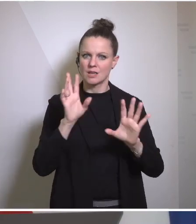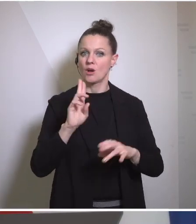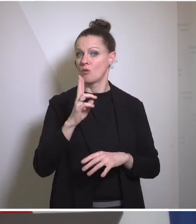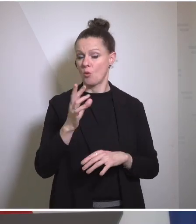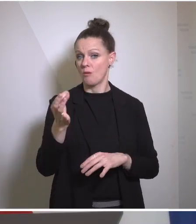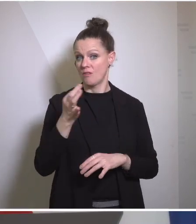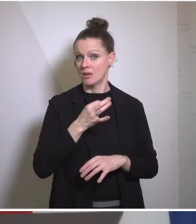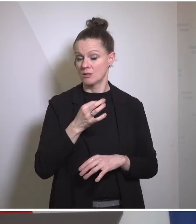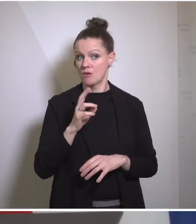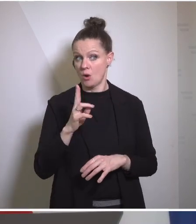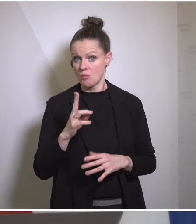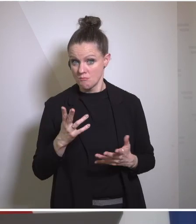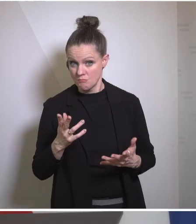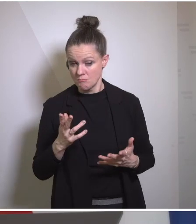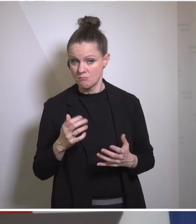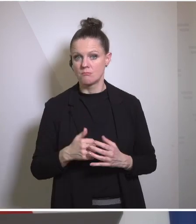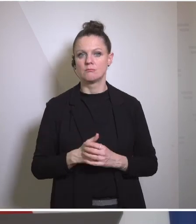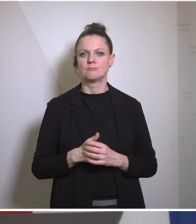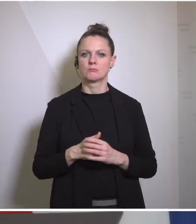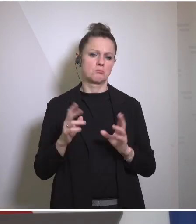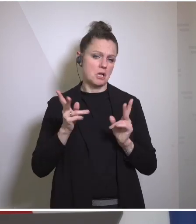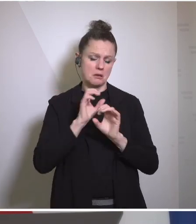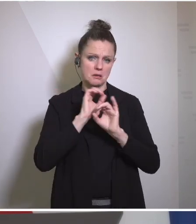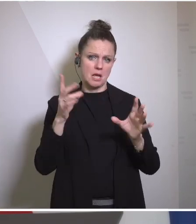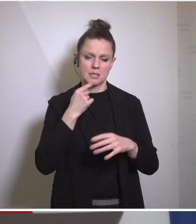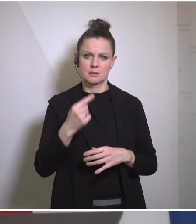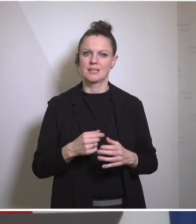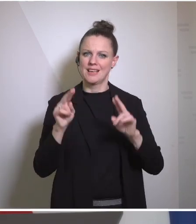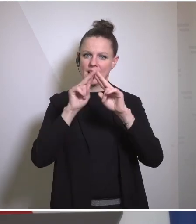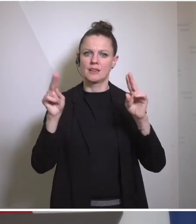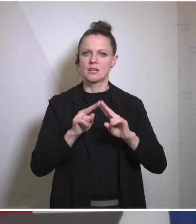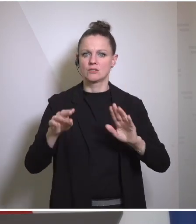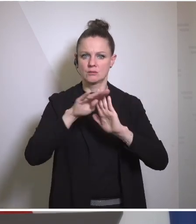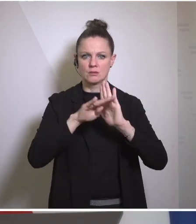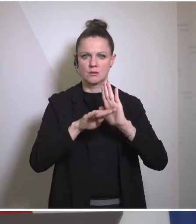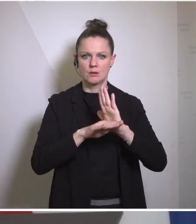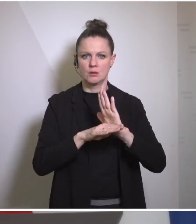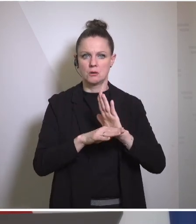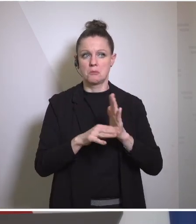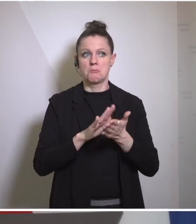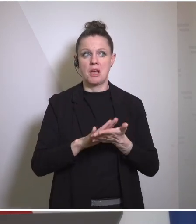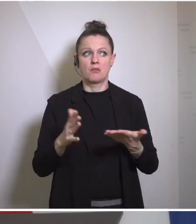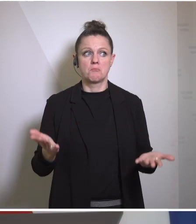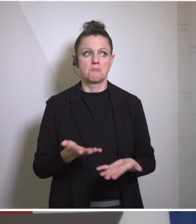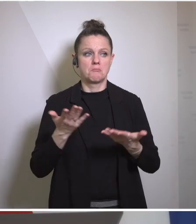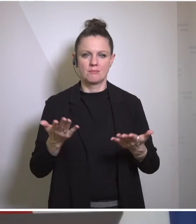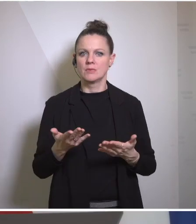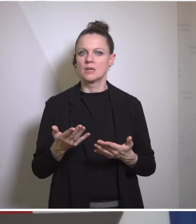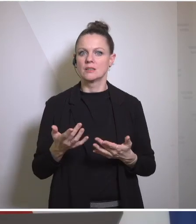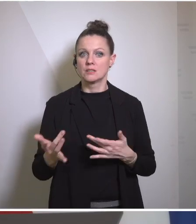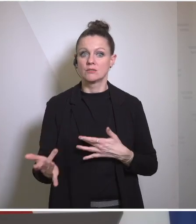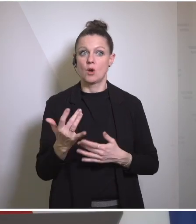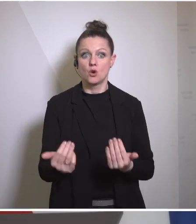can be very clear too because international law is for us not a luxury it keeps us safe we need